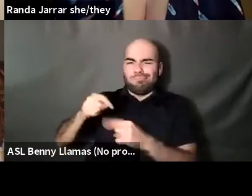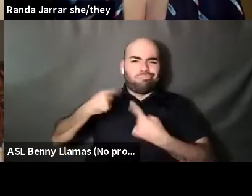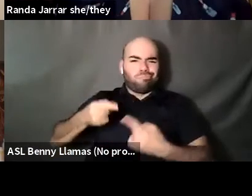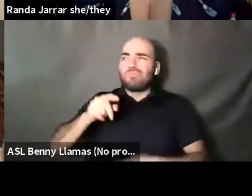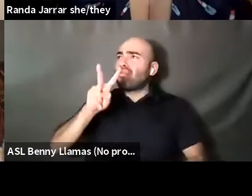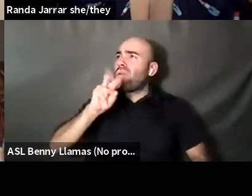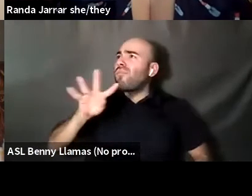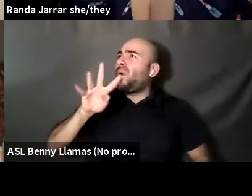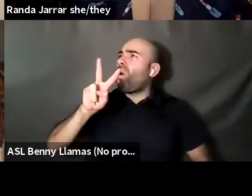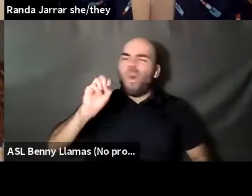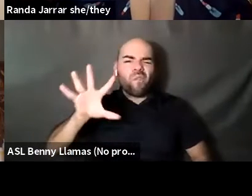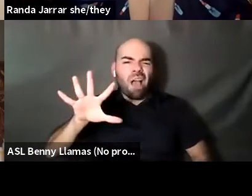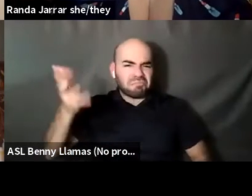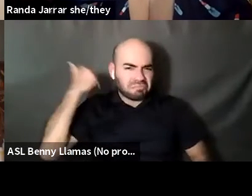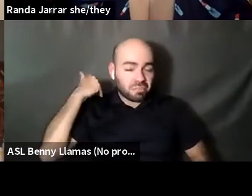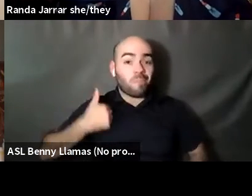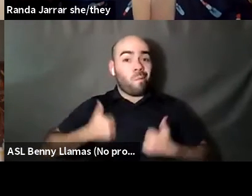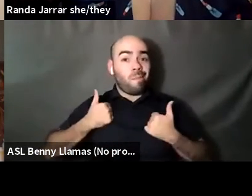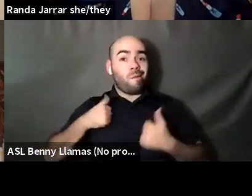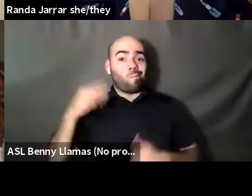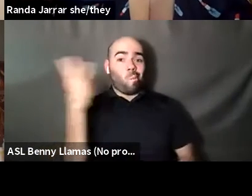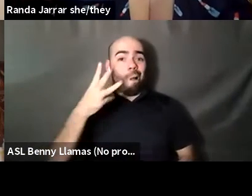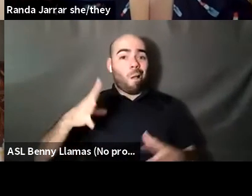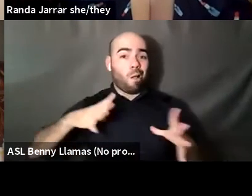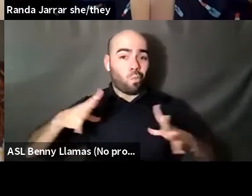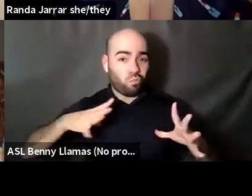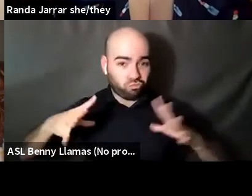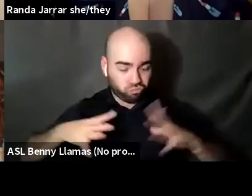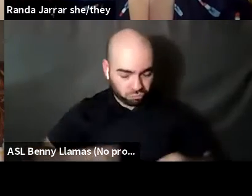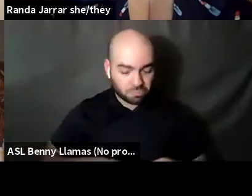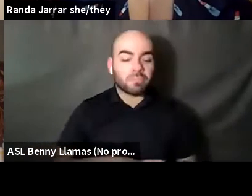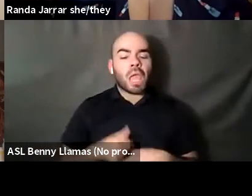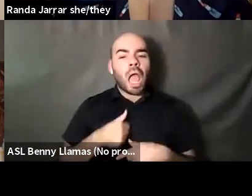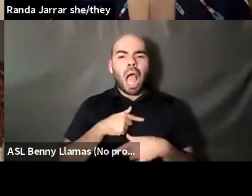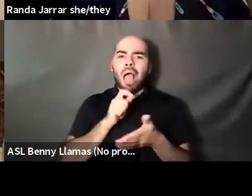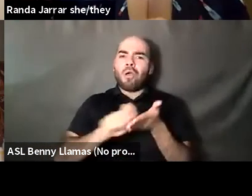Nahshon Anderson: And I also lived in West Hollywood and I had wrote a short story about him and